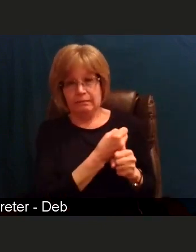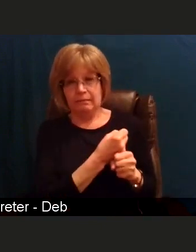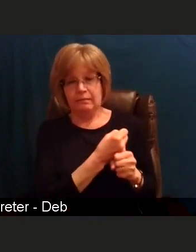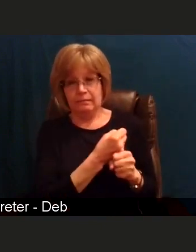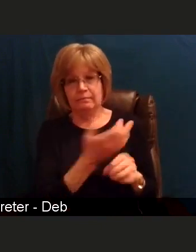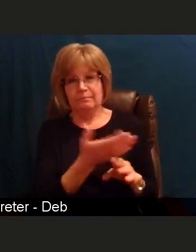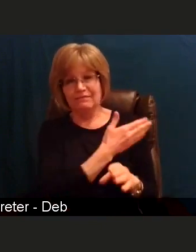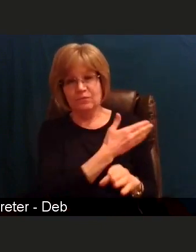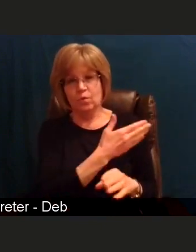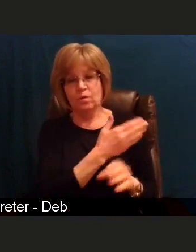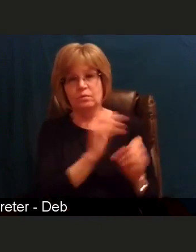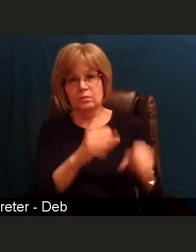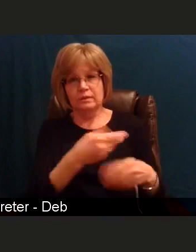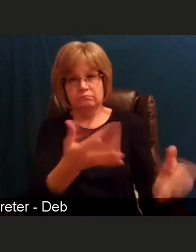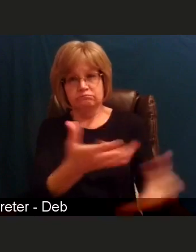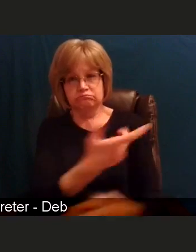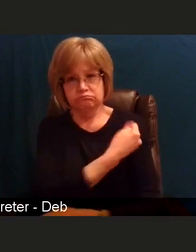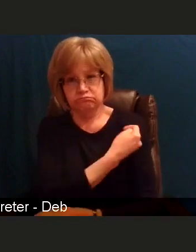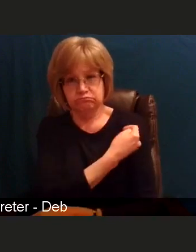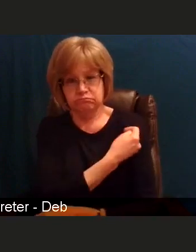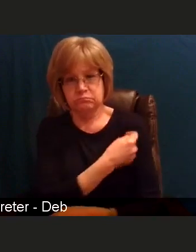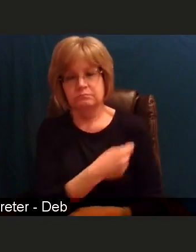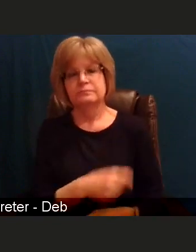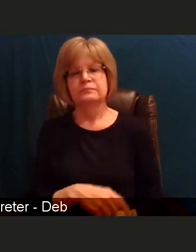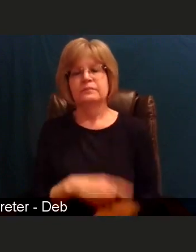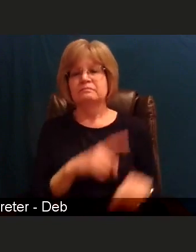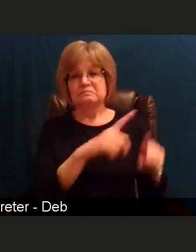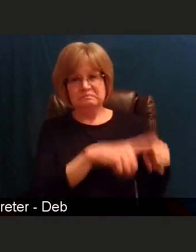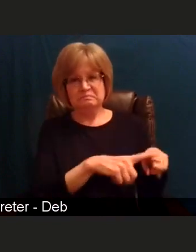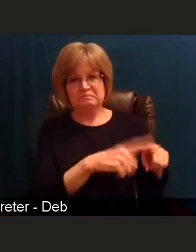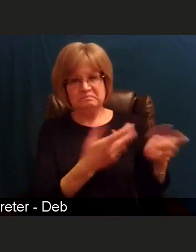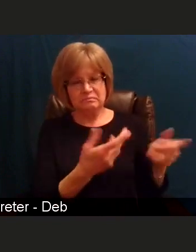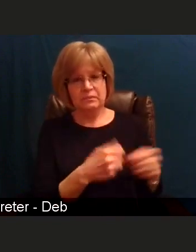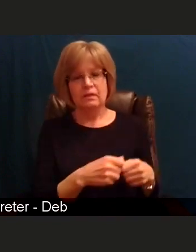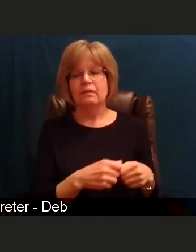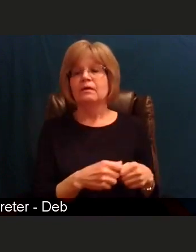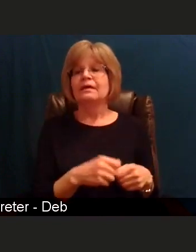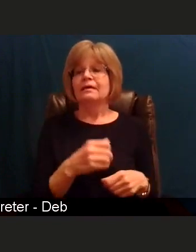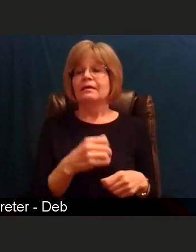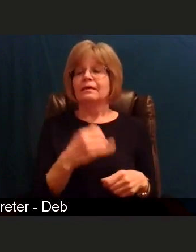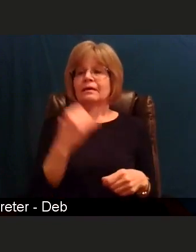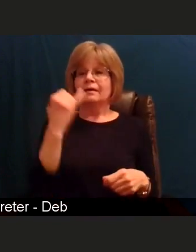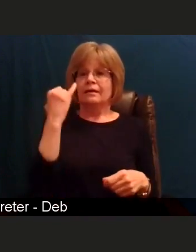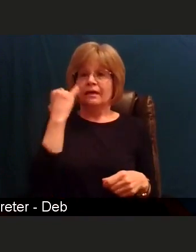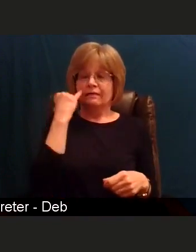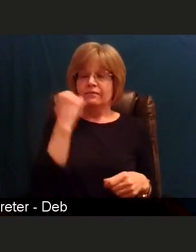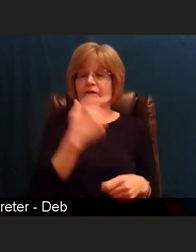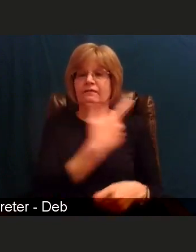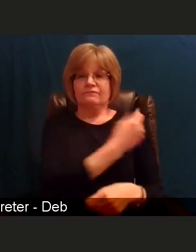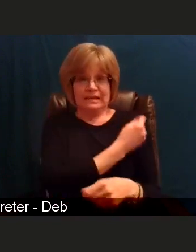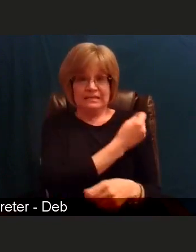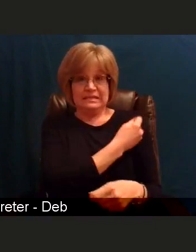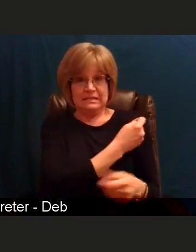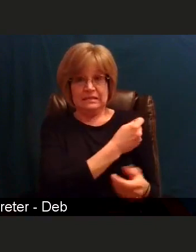And I say that to you because if our allocation or how much vaccine that we're gonna receive is a thousand,